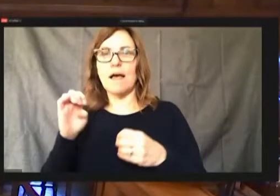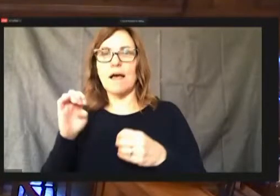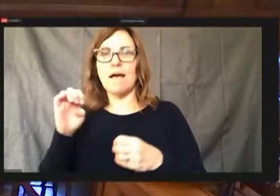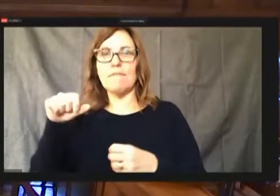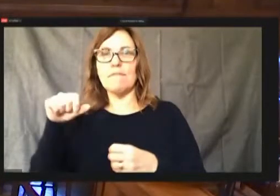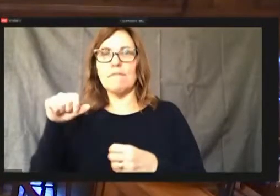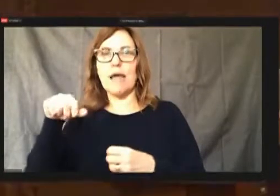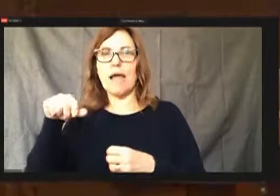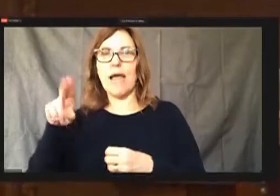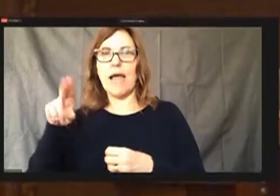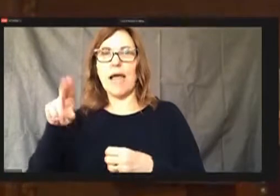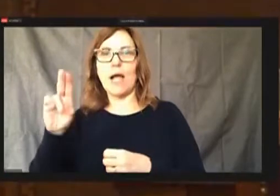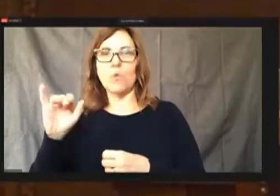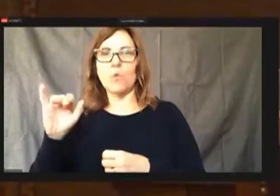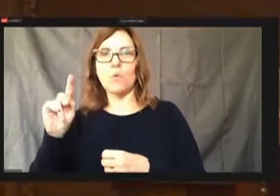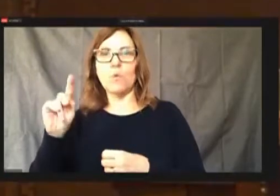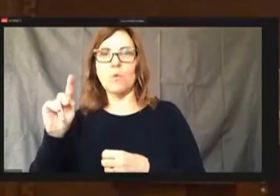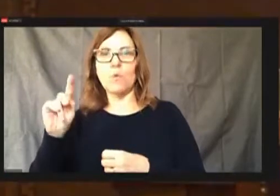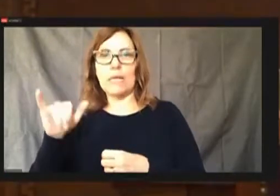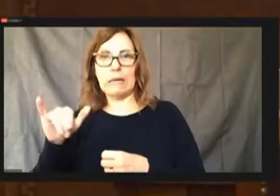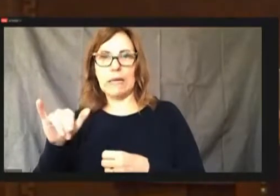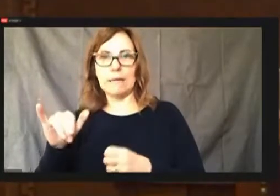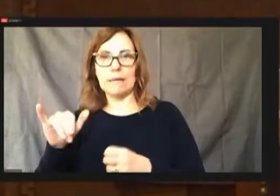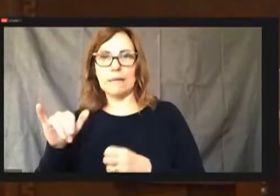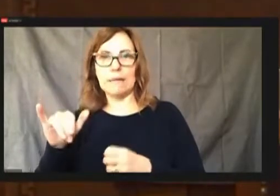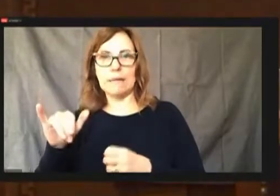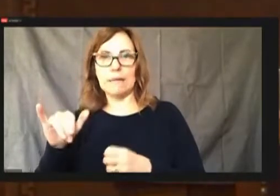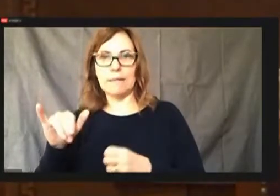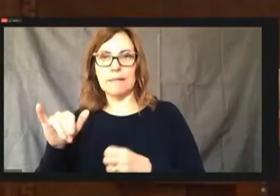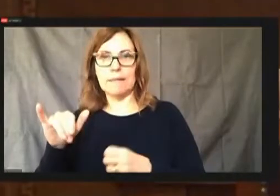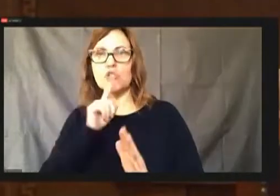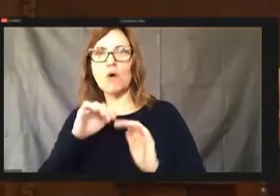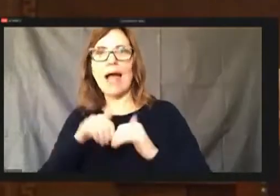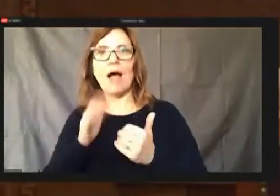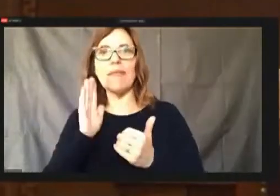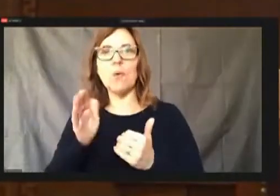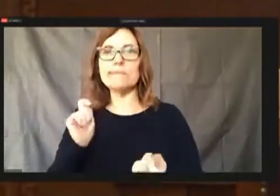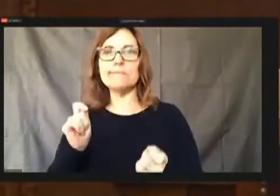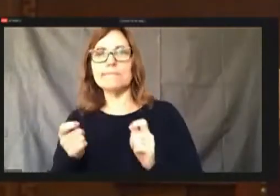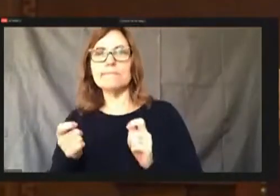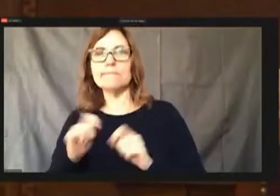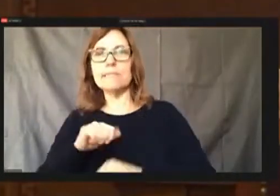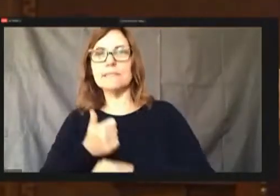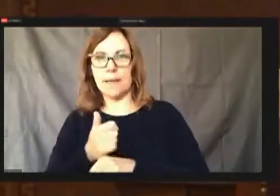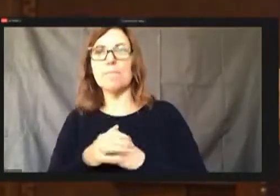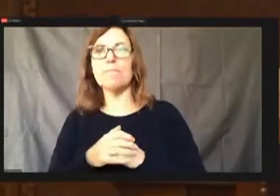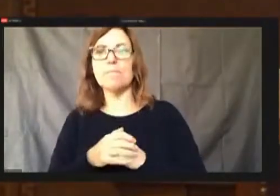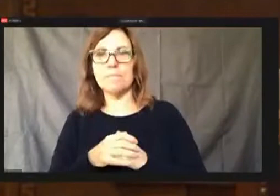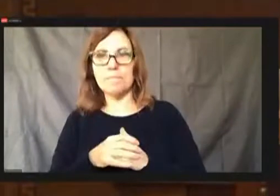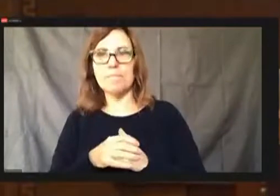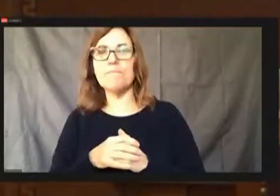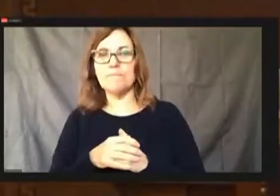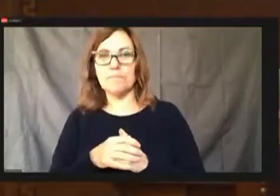sure they're, how they're going to reconfigure bringing, bringing the they eliminated.